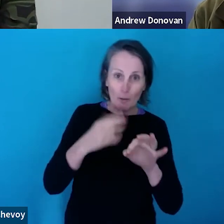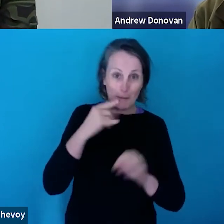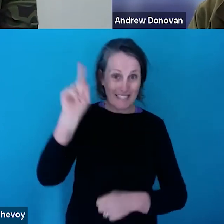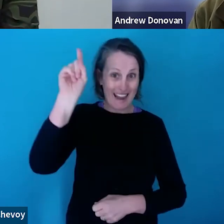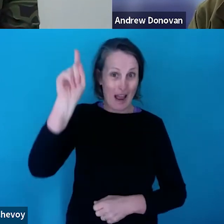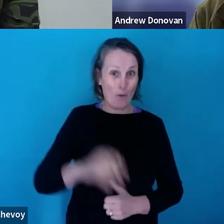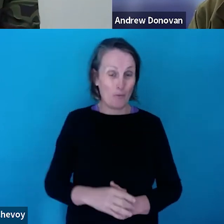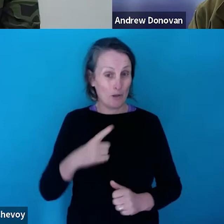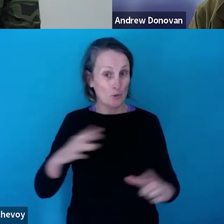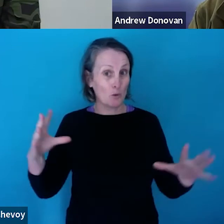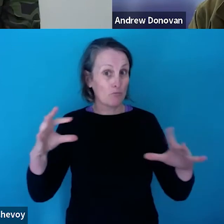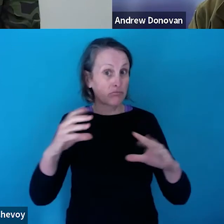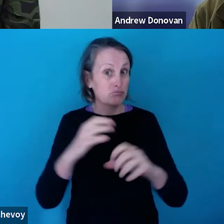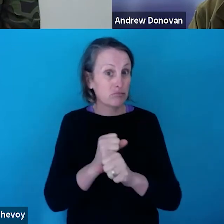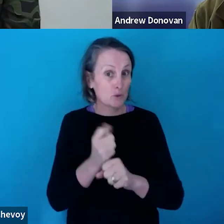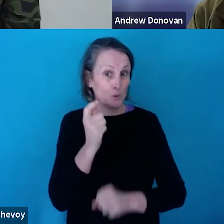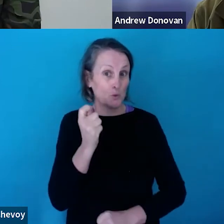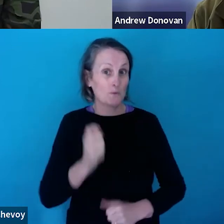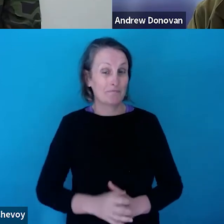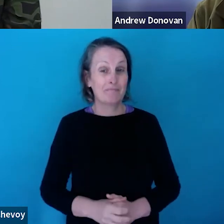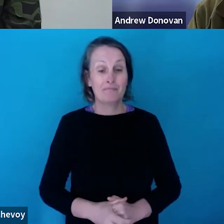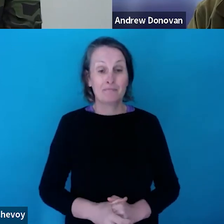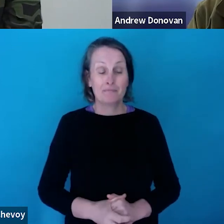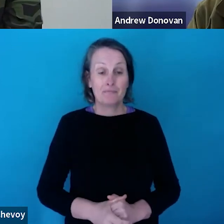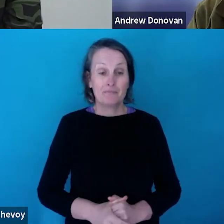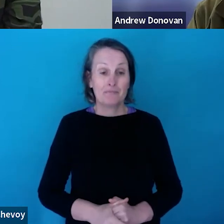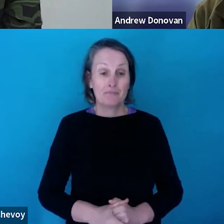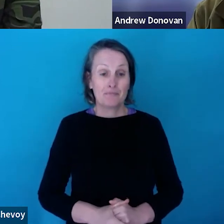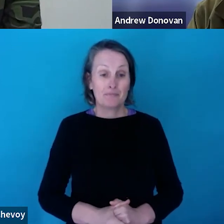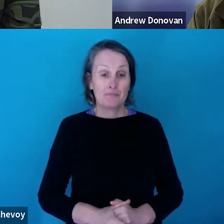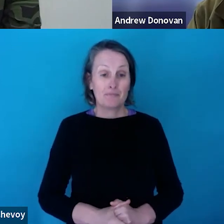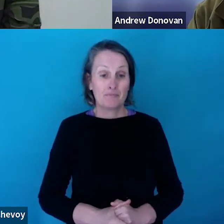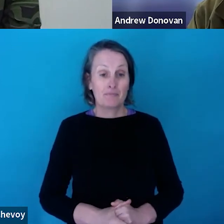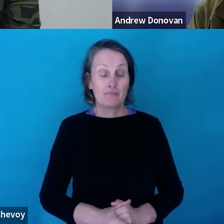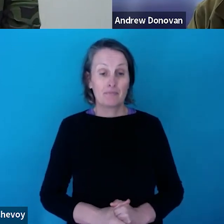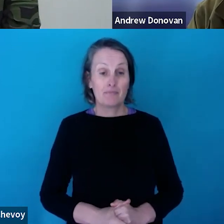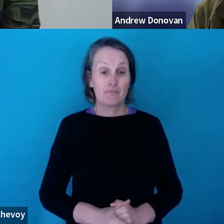We may be wrapping up reasonably shortly. I did just want to mention too we're